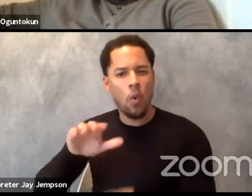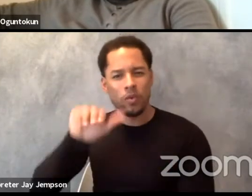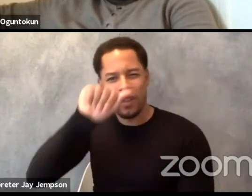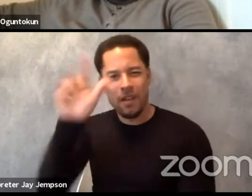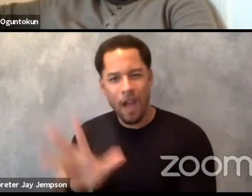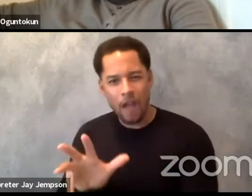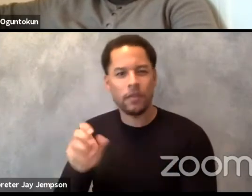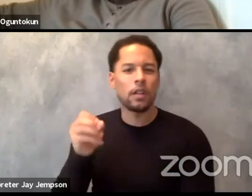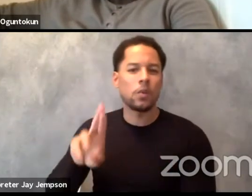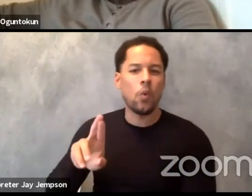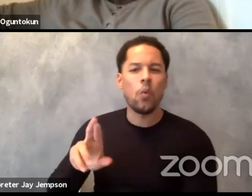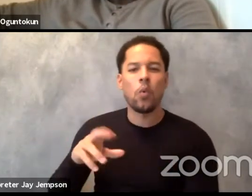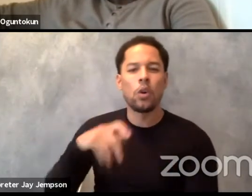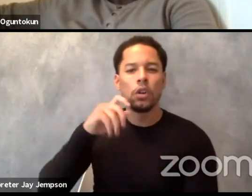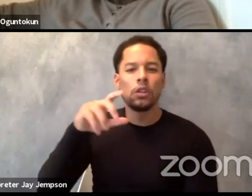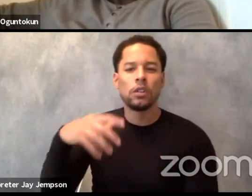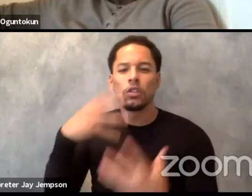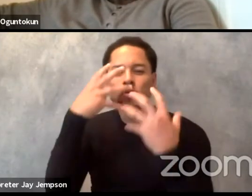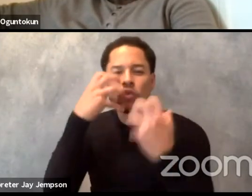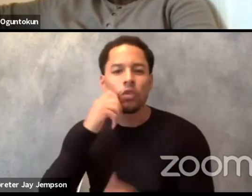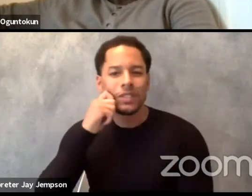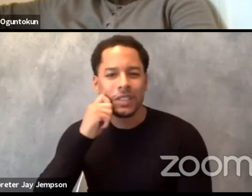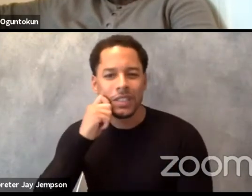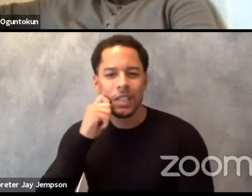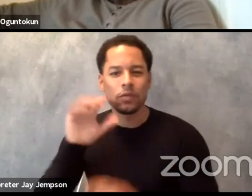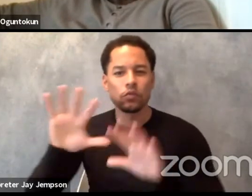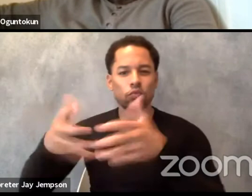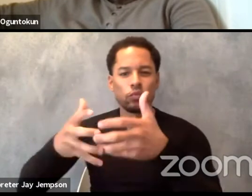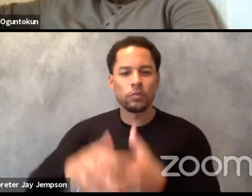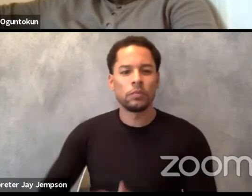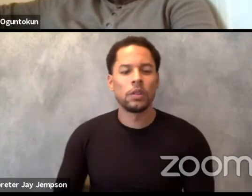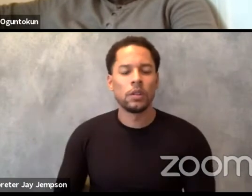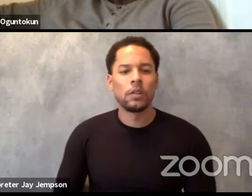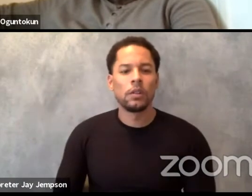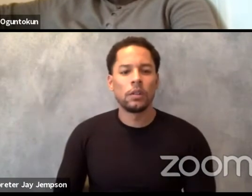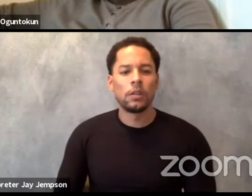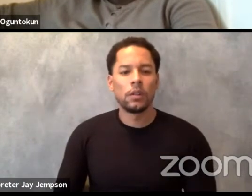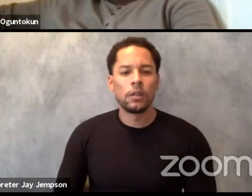of a certain race or hegemony of a certain regime of power.